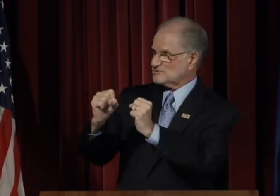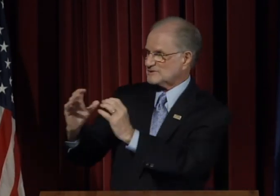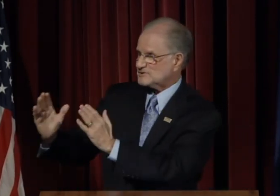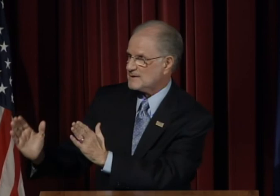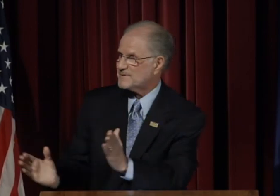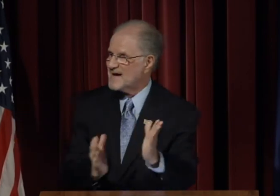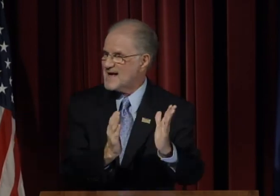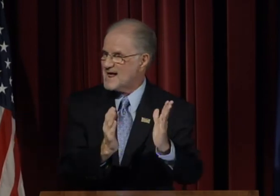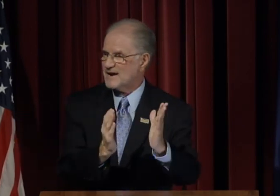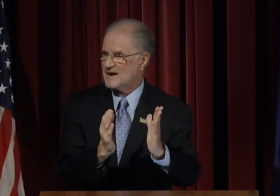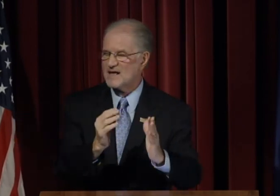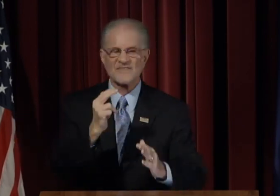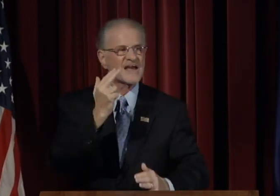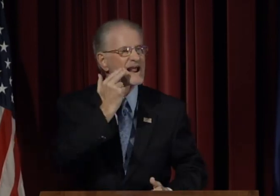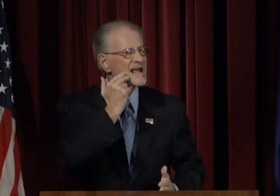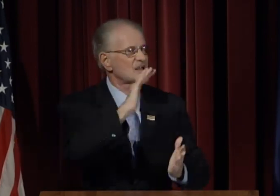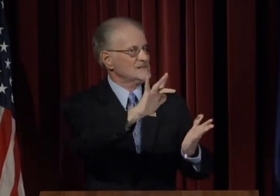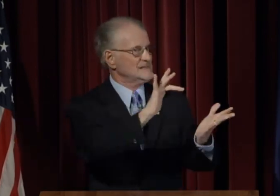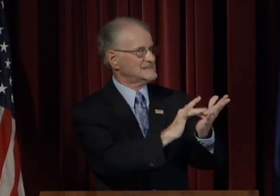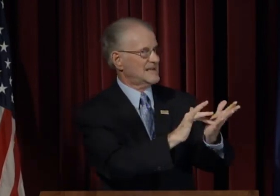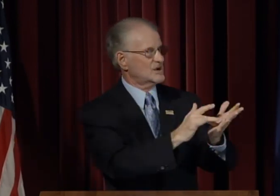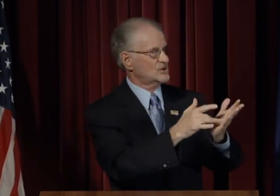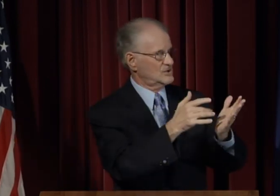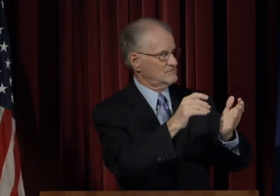We have ambitious plans through the Gallaudet Strategic Plan,